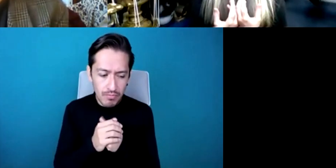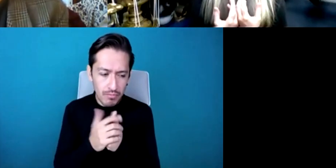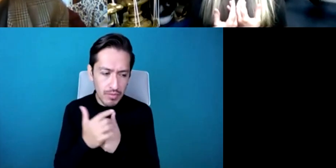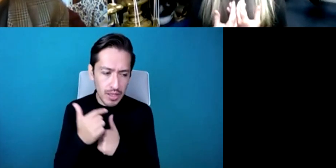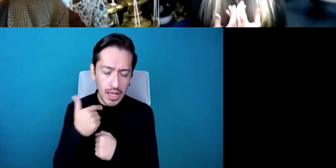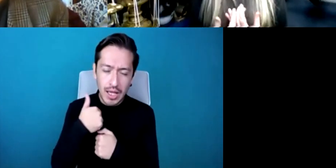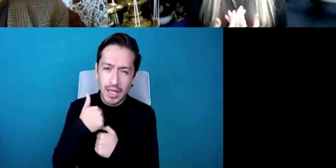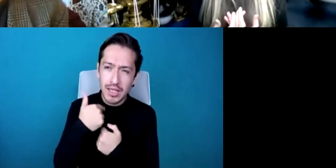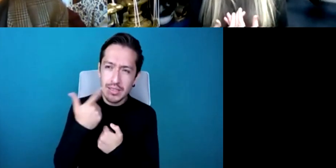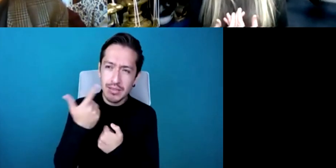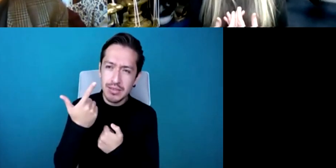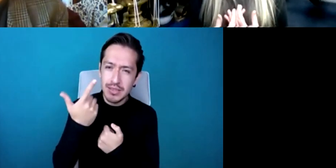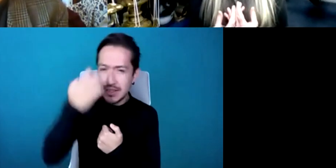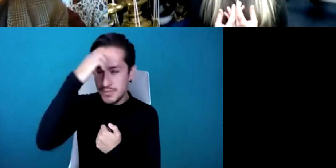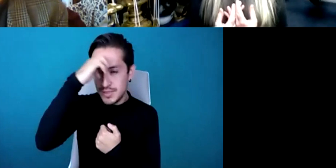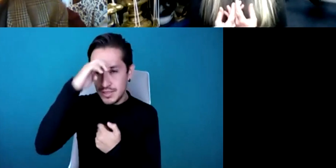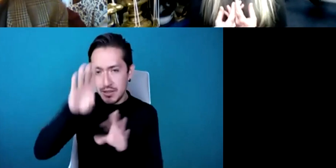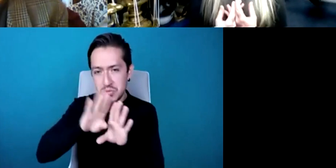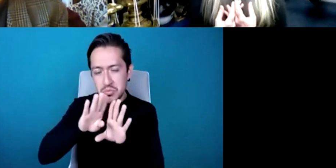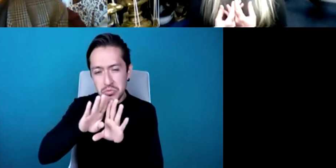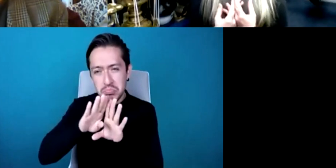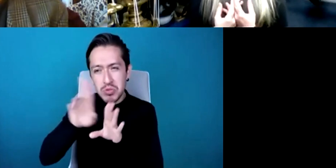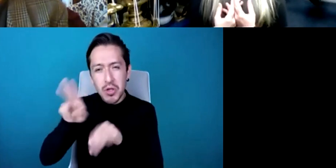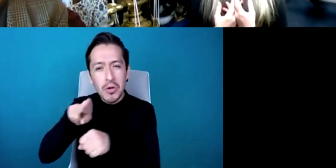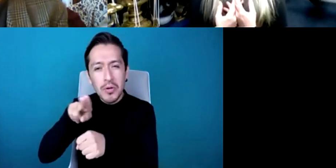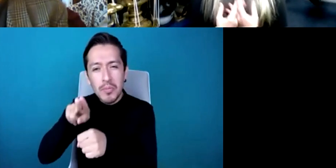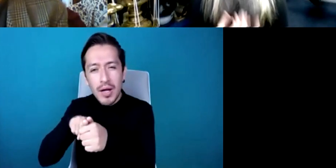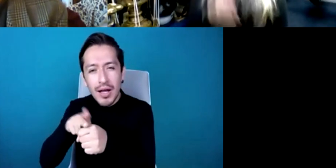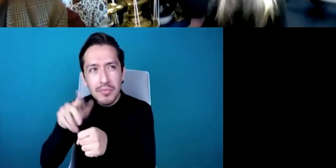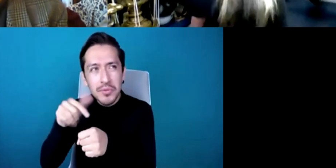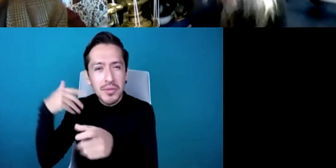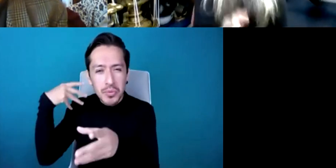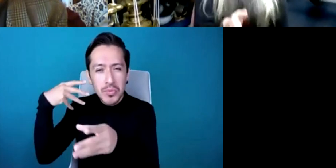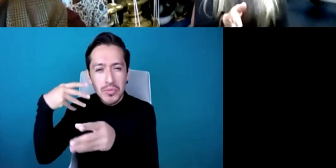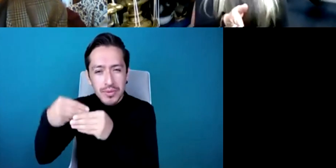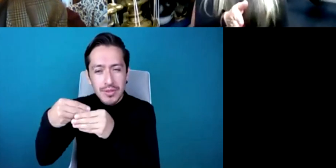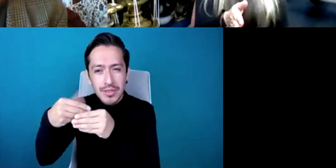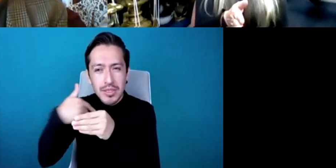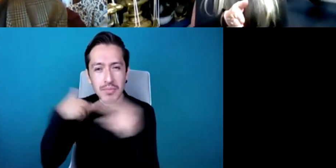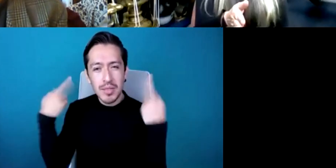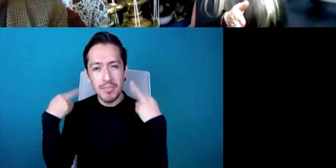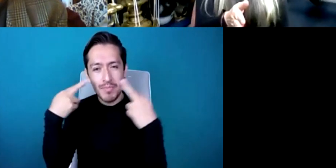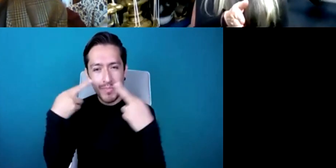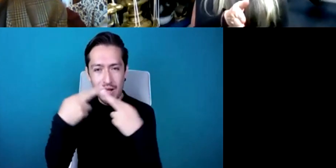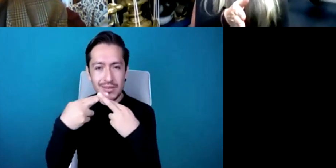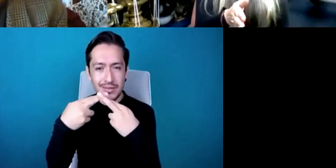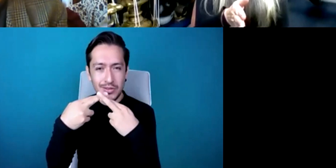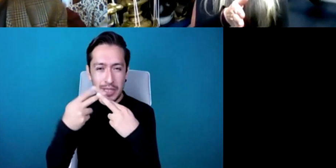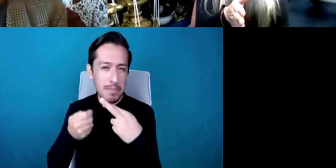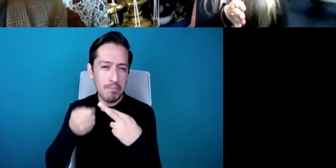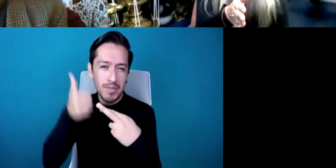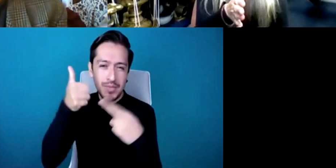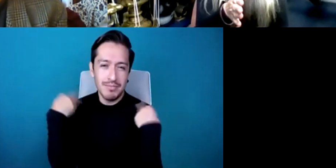initial percussion teacher Ron Forbes whereby he listened to the individual and he wanted to